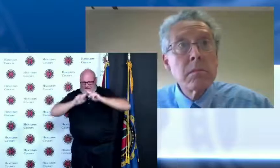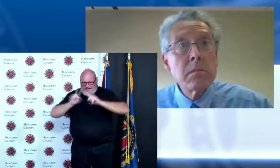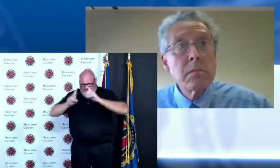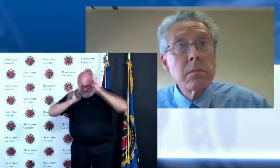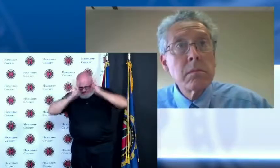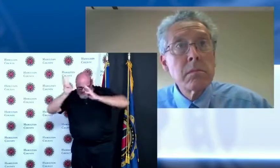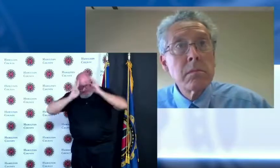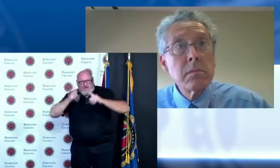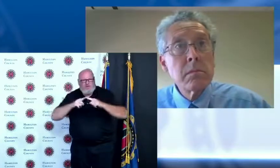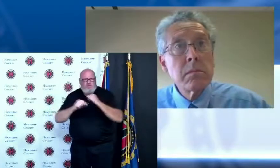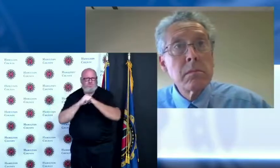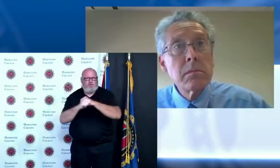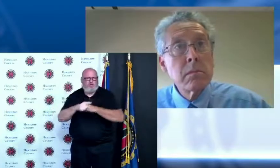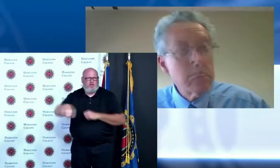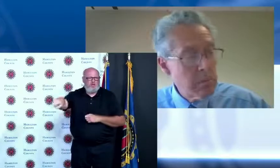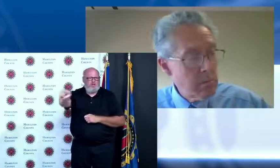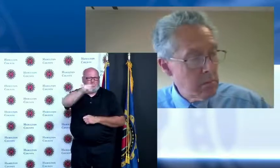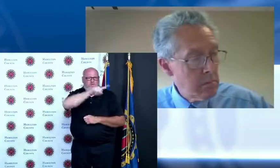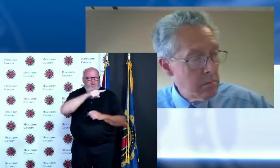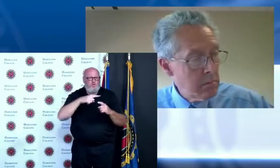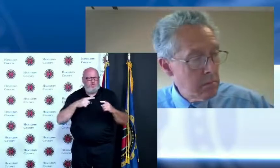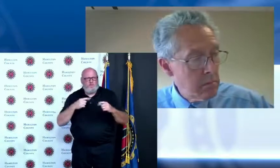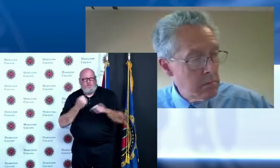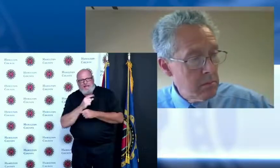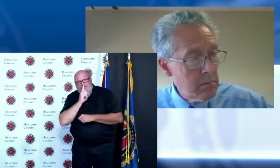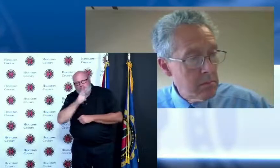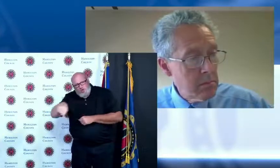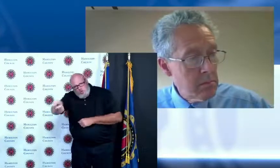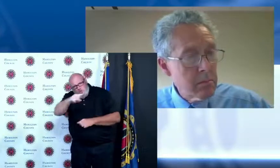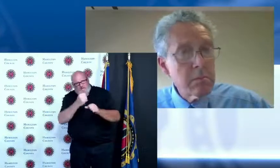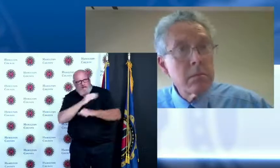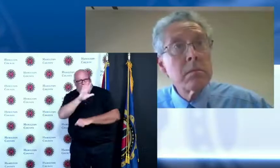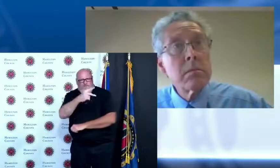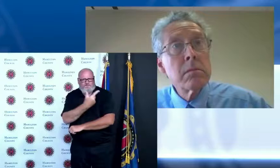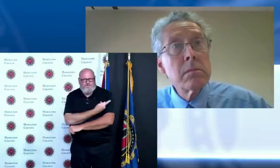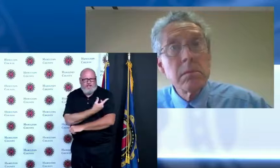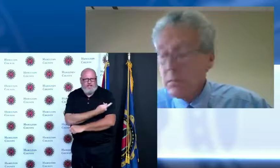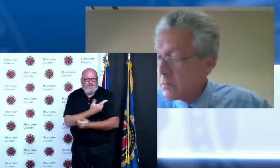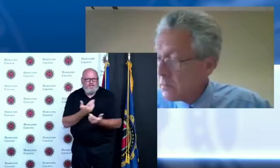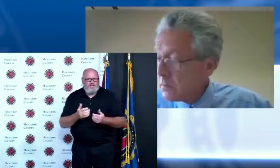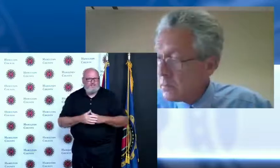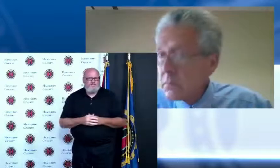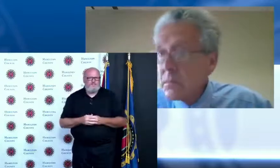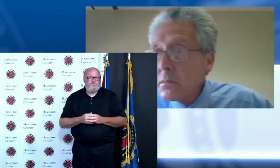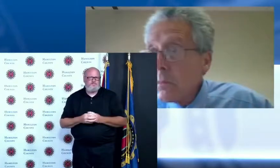folks that need it and so while we may not hit the July 4th deadline that was set as a region